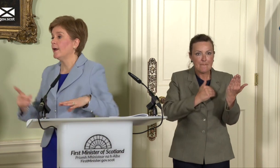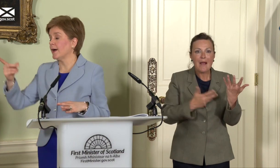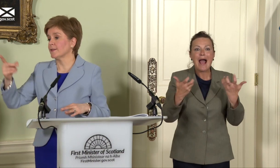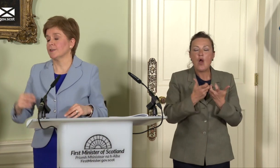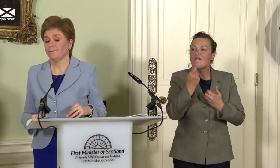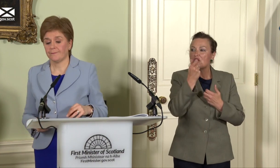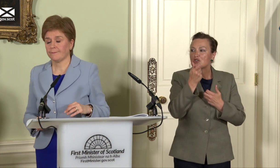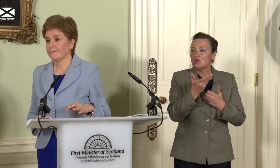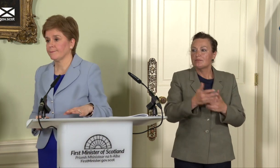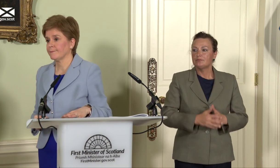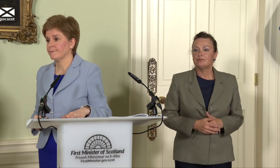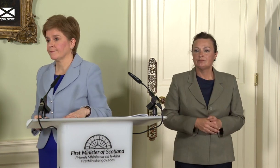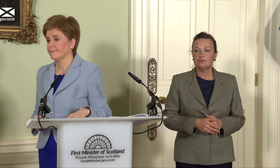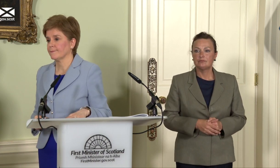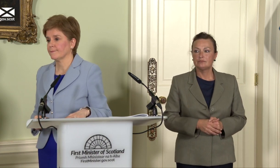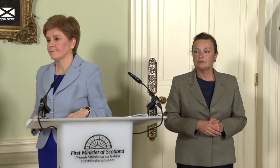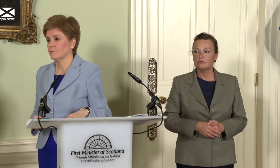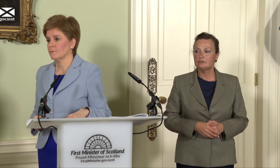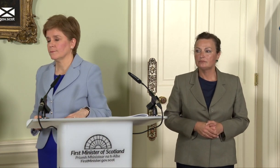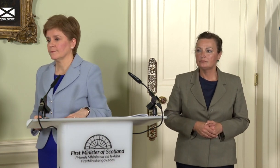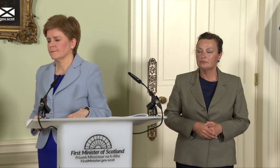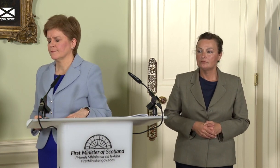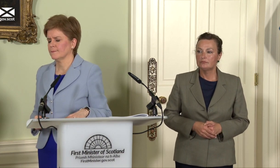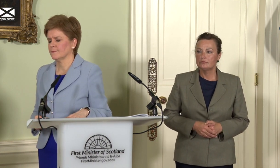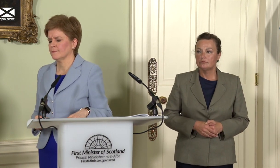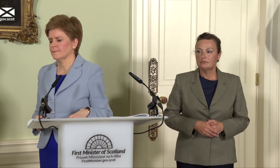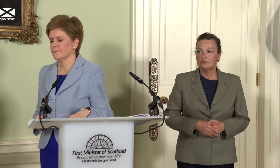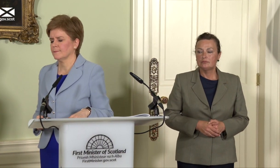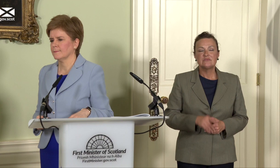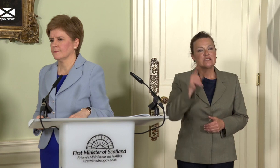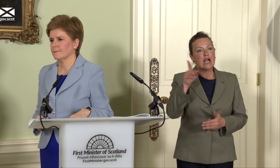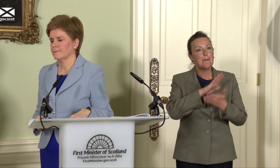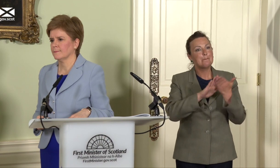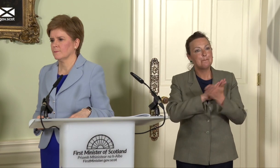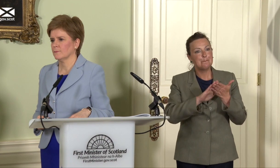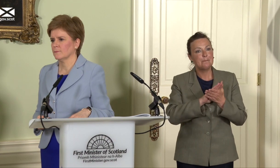Just a quick follow-up on that – are you therefore saying that a referendum next year